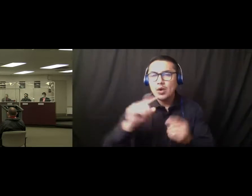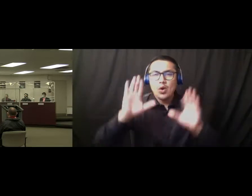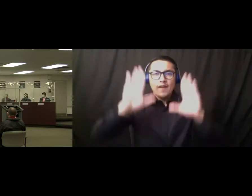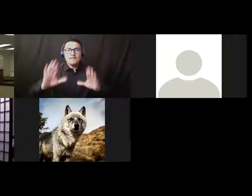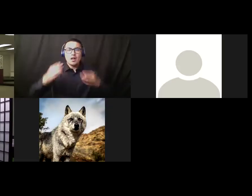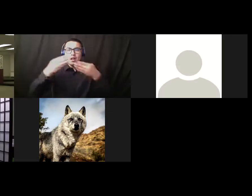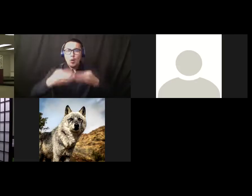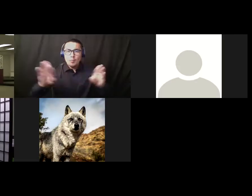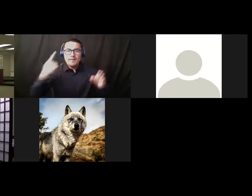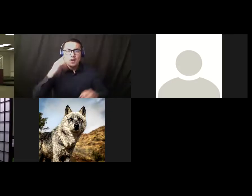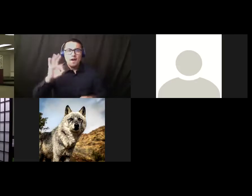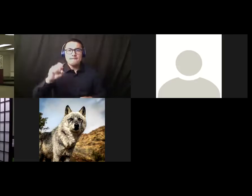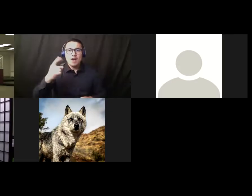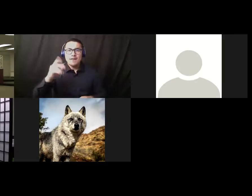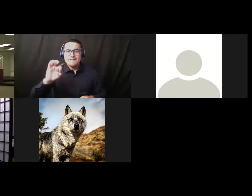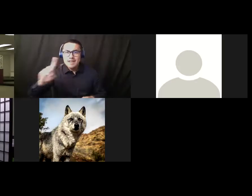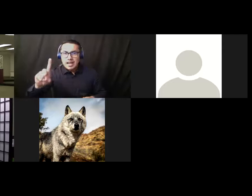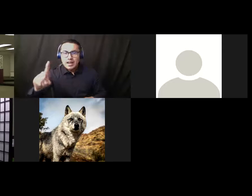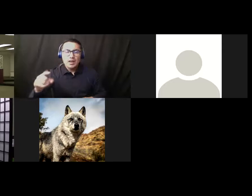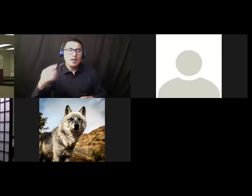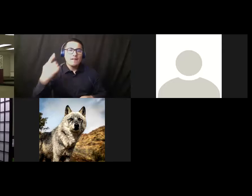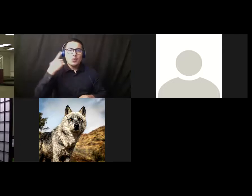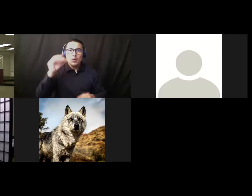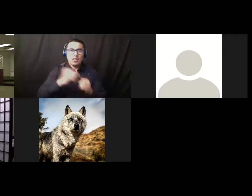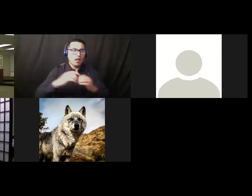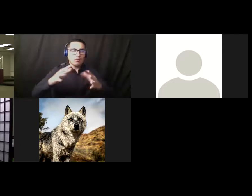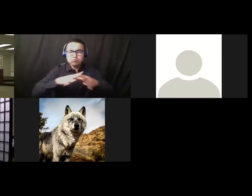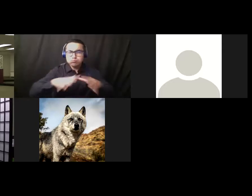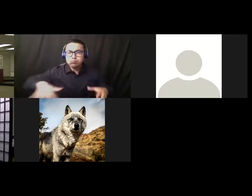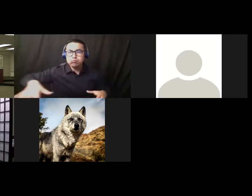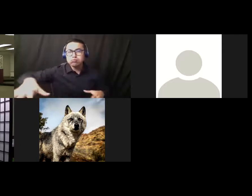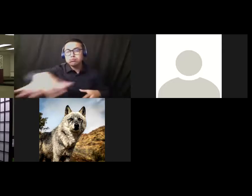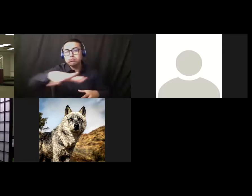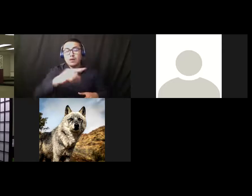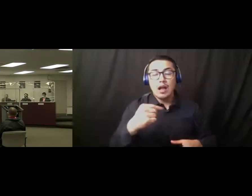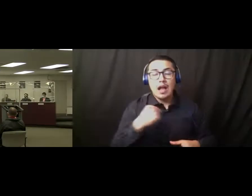with the hangar and the classrooms. Uh, I was extremely touched to hear that we have